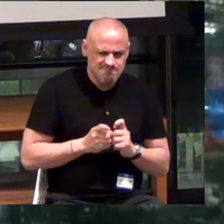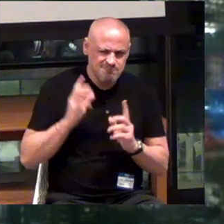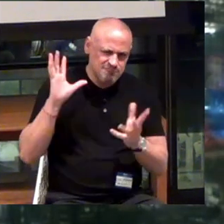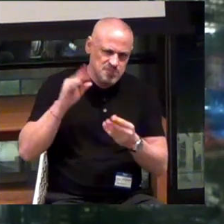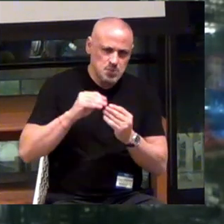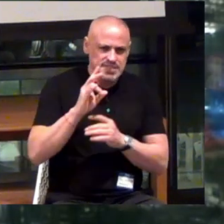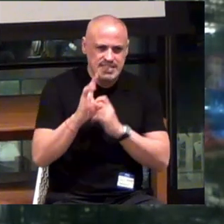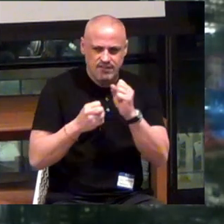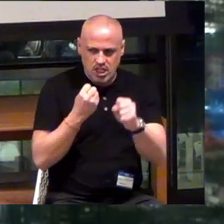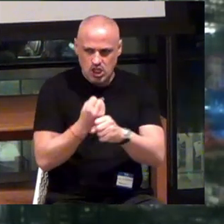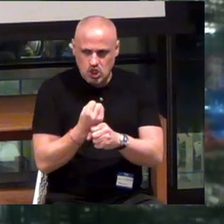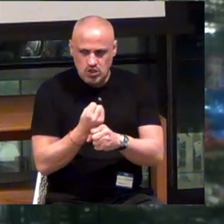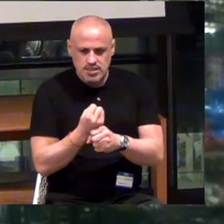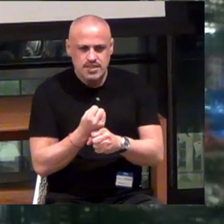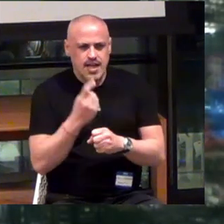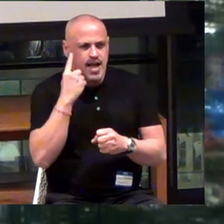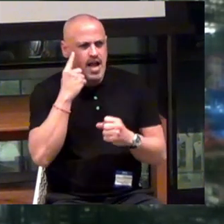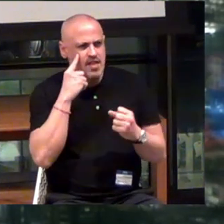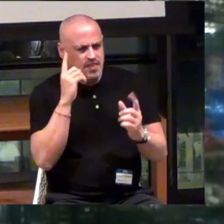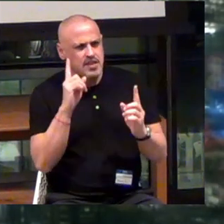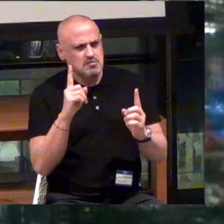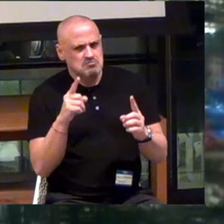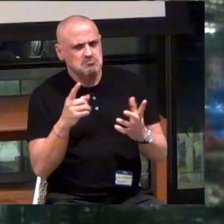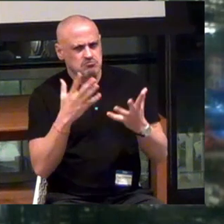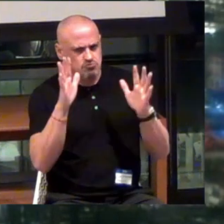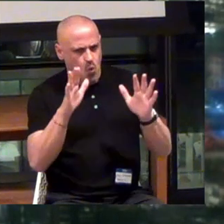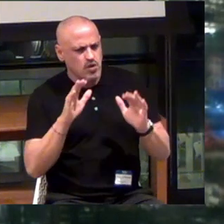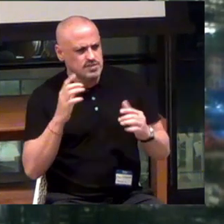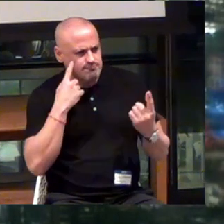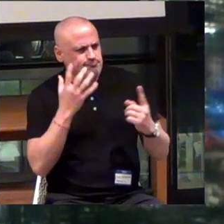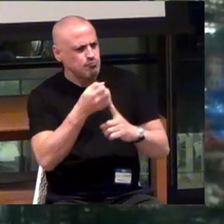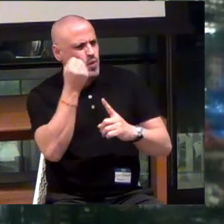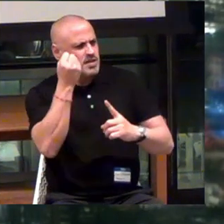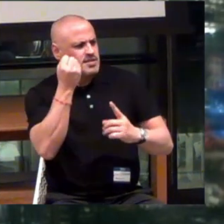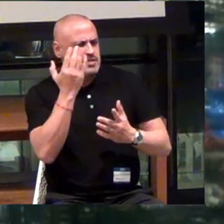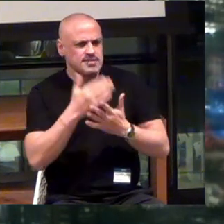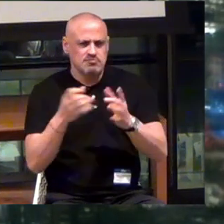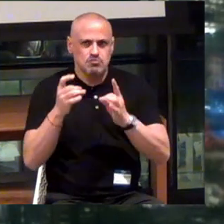And I think there's been some great victories and some terrible defeats.